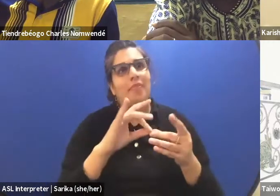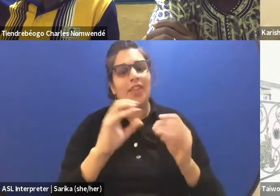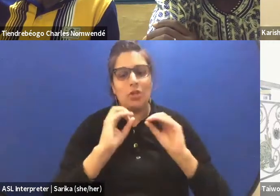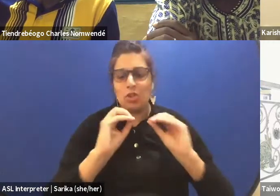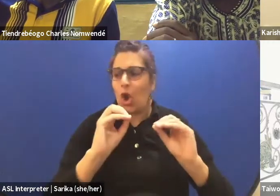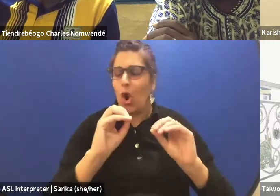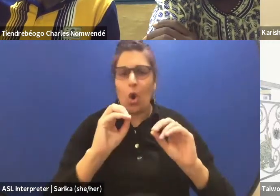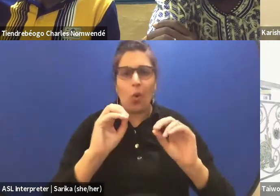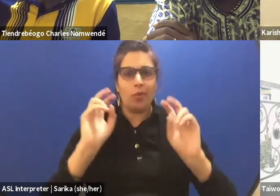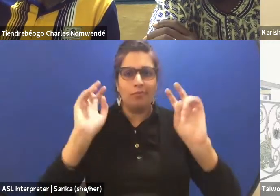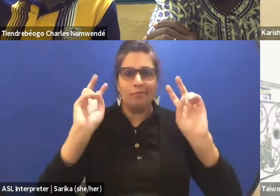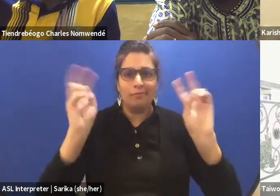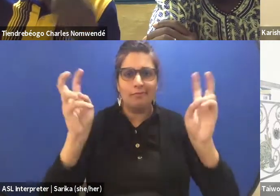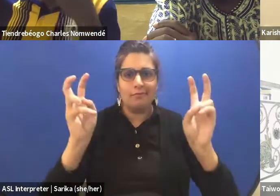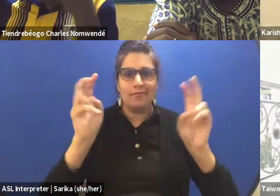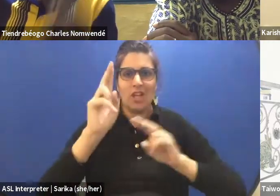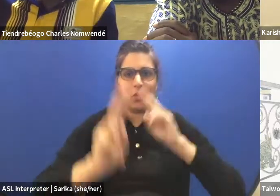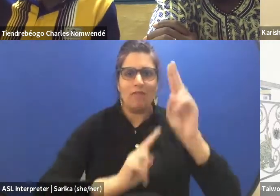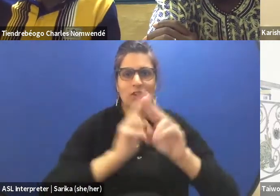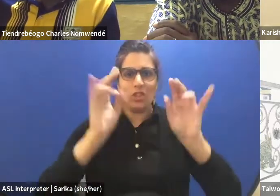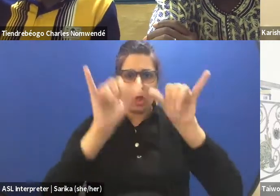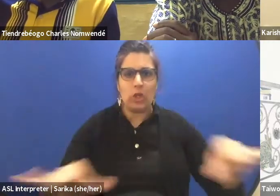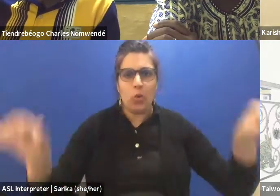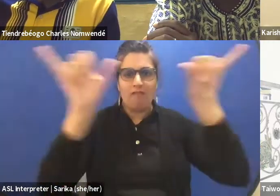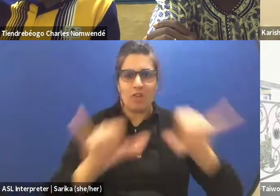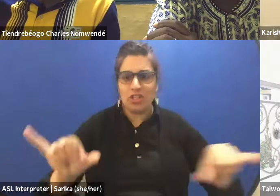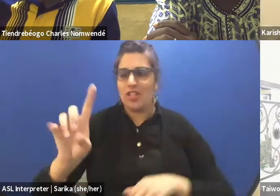(Charles speaking French)